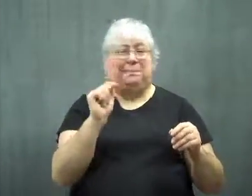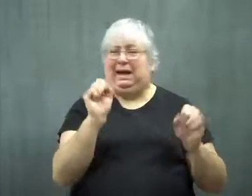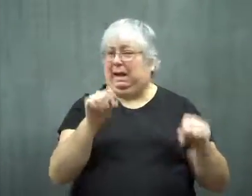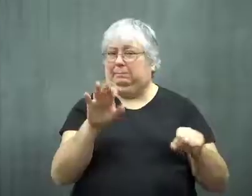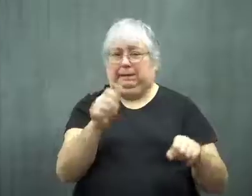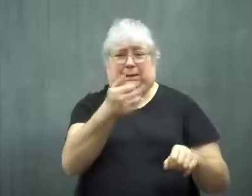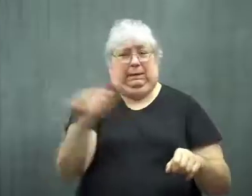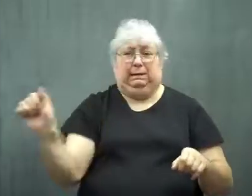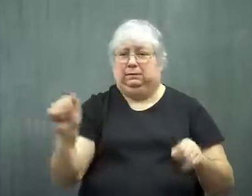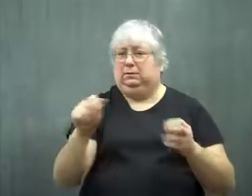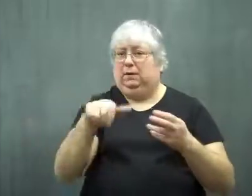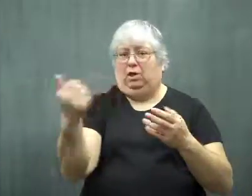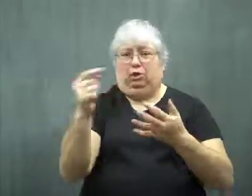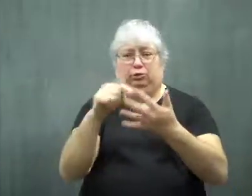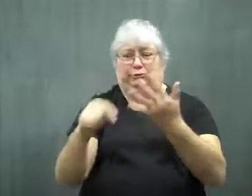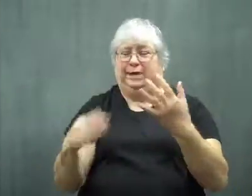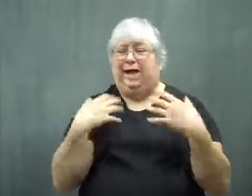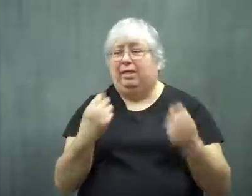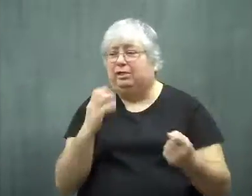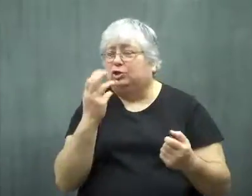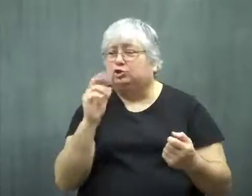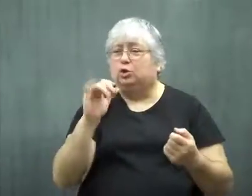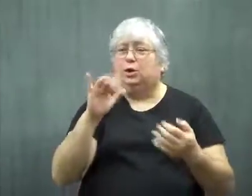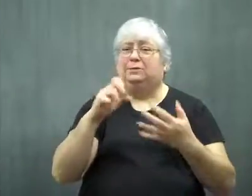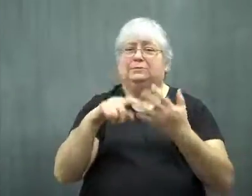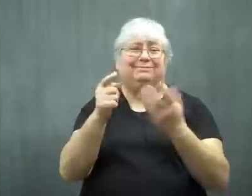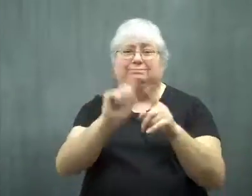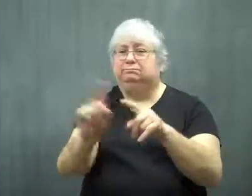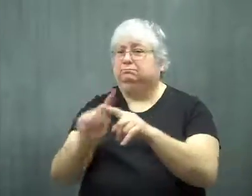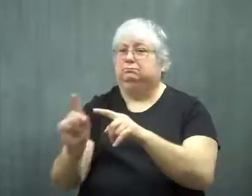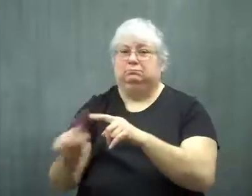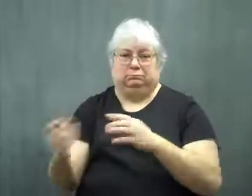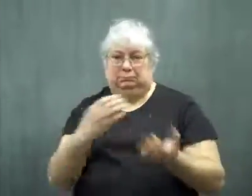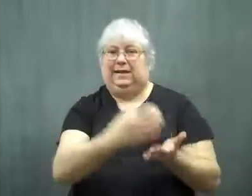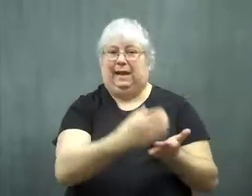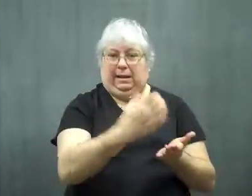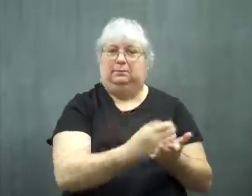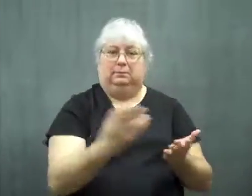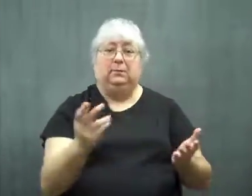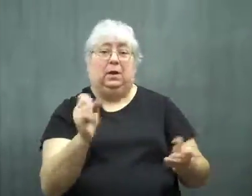But it could be any other brand like Healthy Choice, and so on.